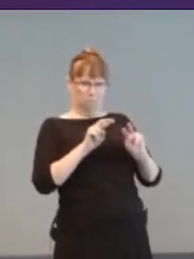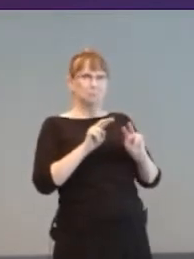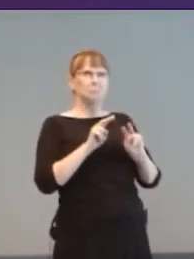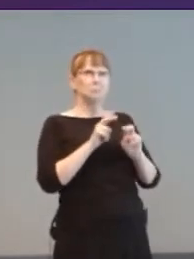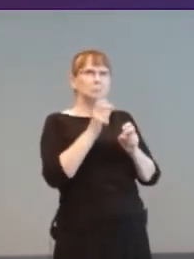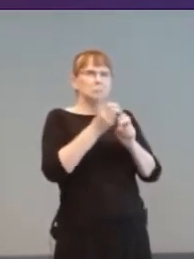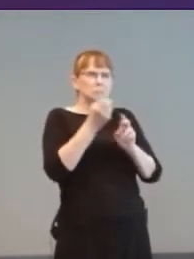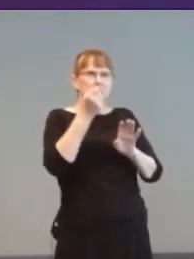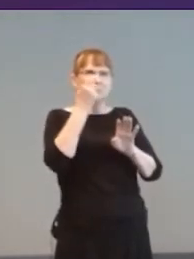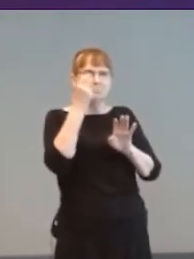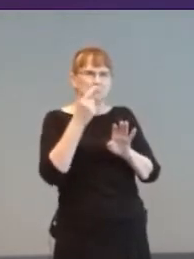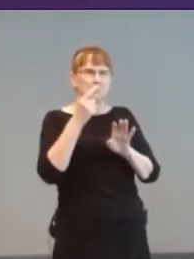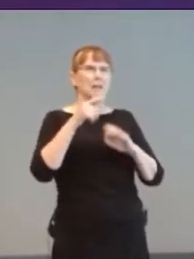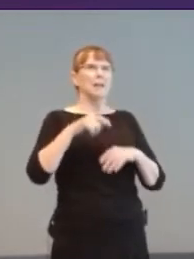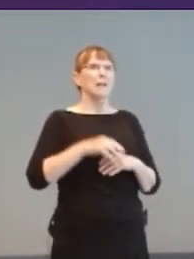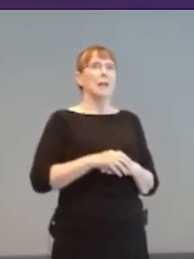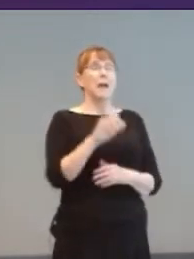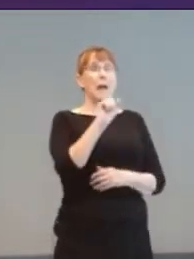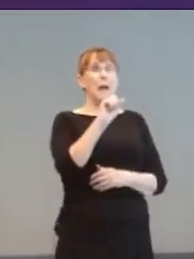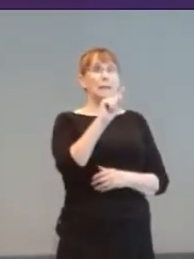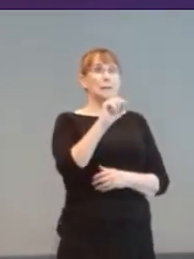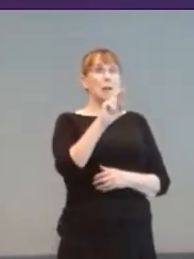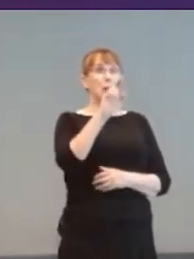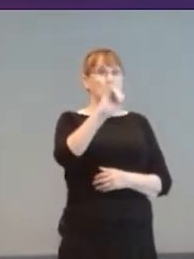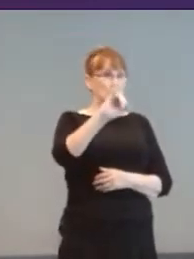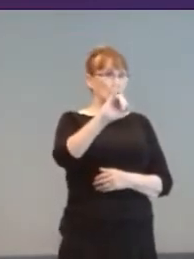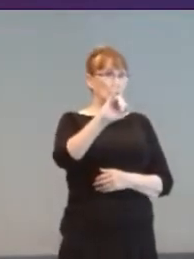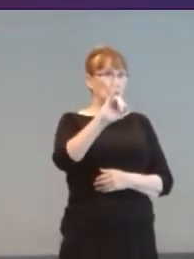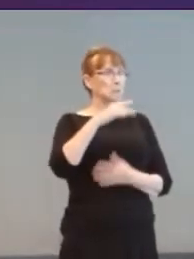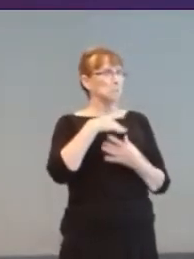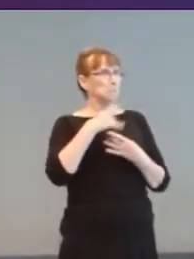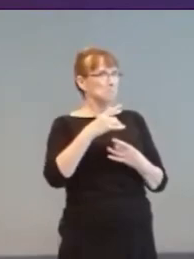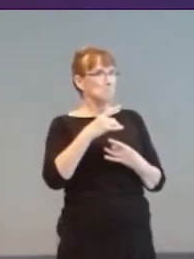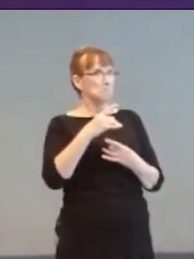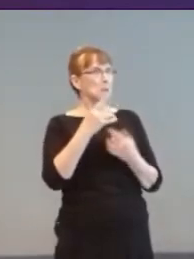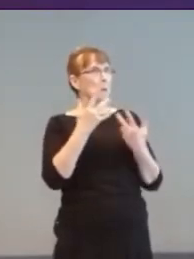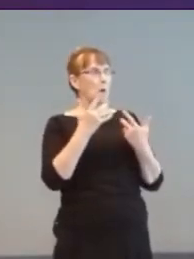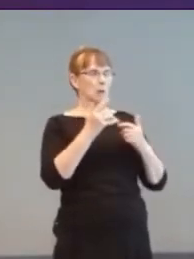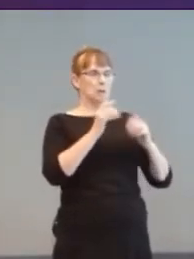Atari addressed this in Gauntlet, giving text and speech at the same time.